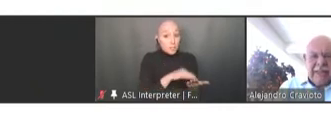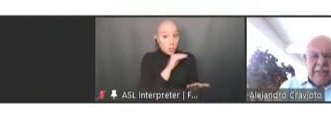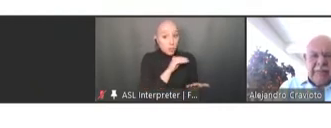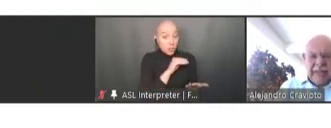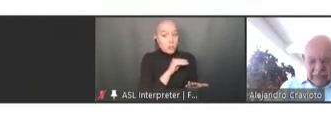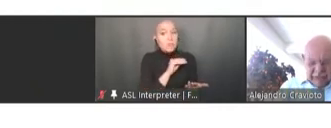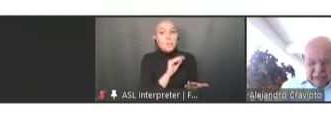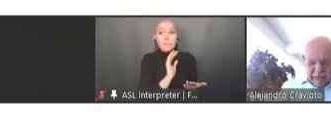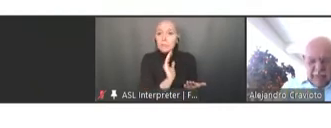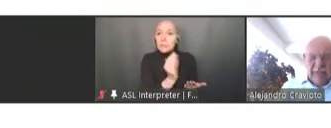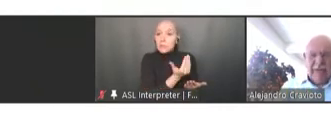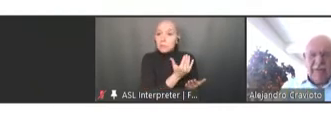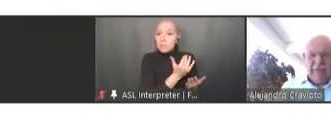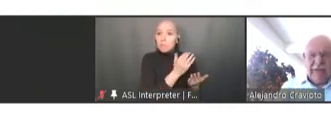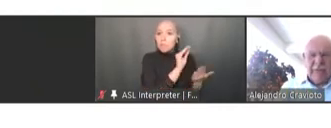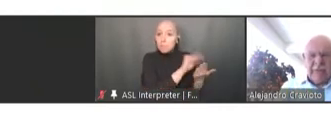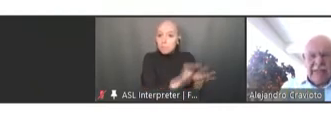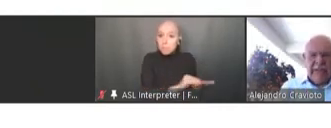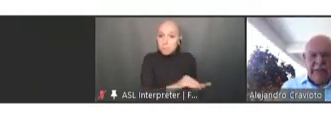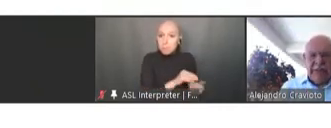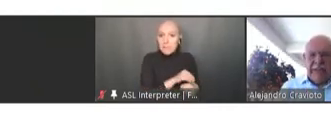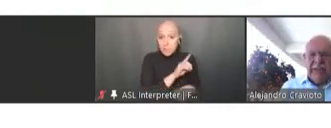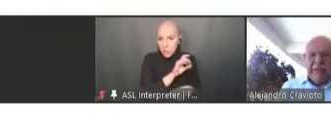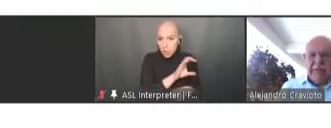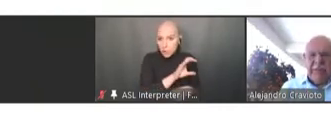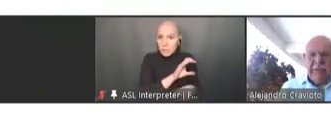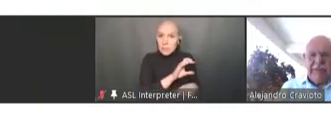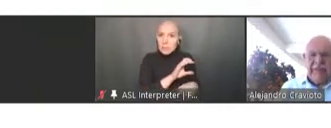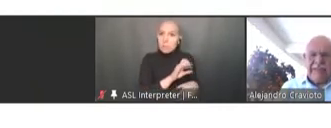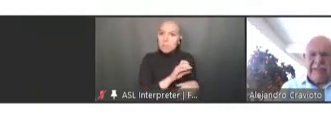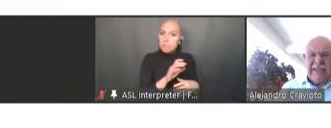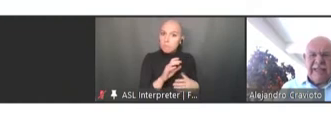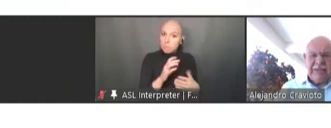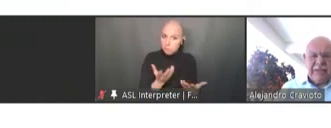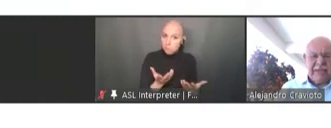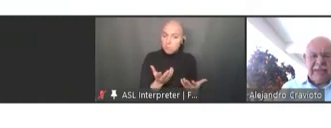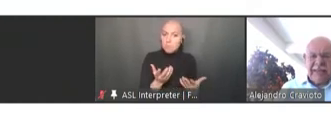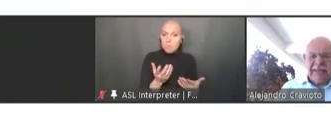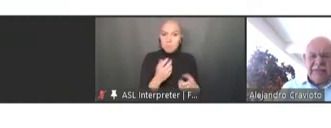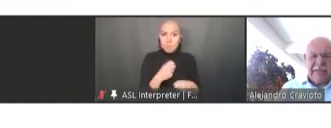to make us aware of what needed to be done when we faced the next -- the next threat.